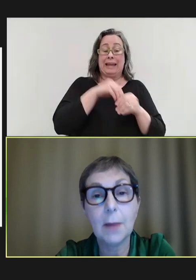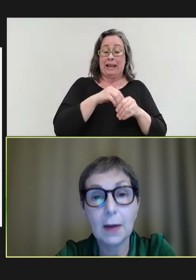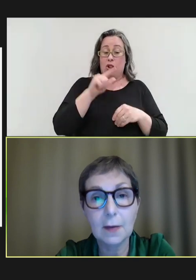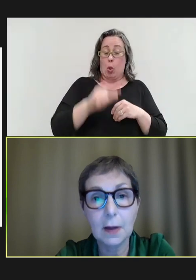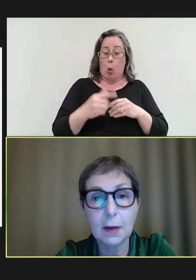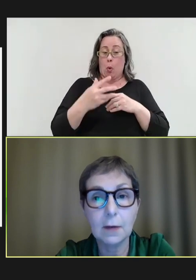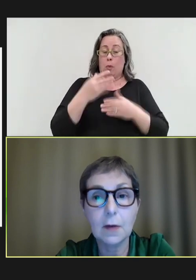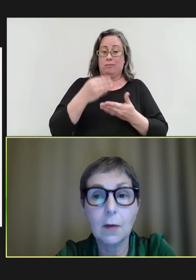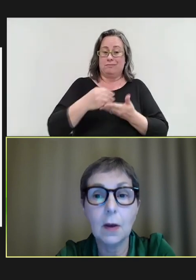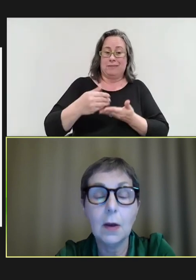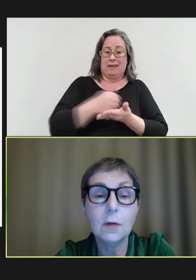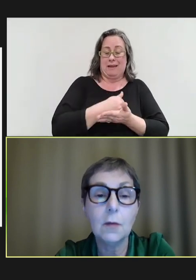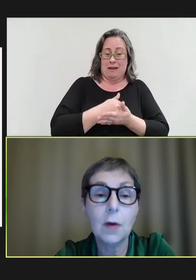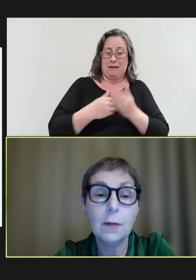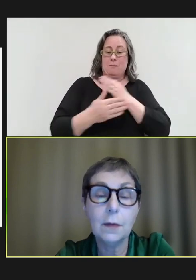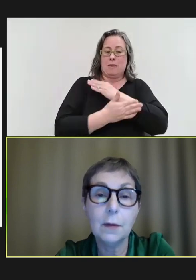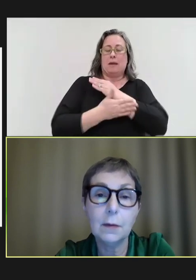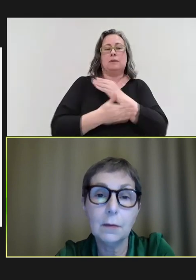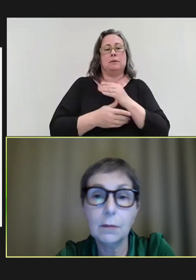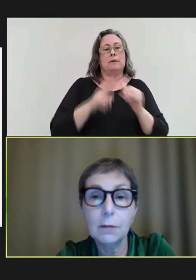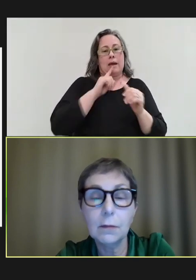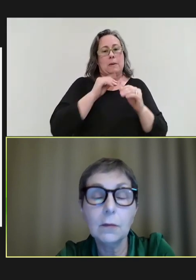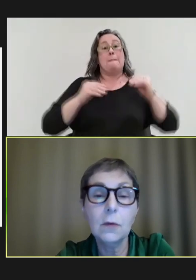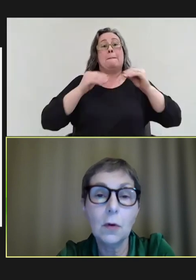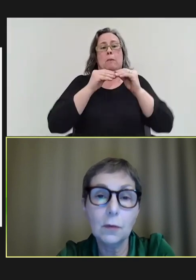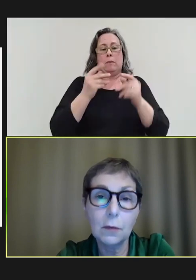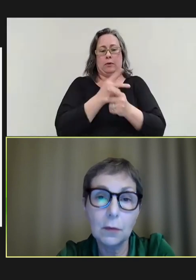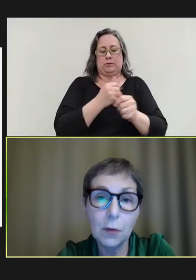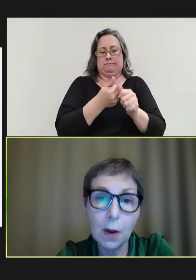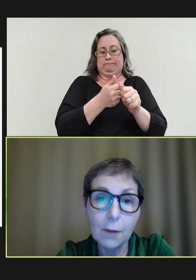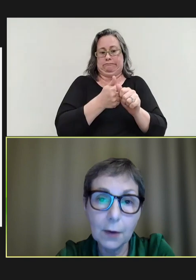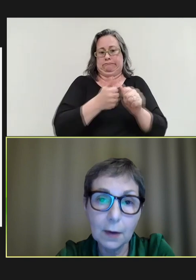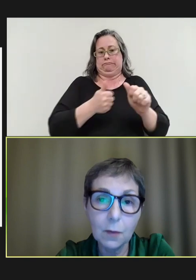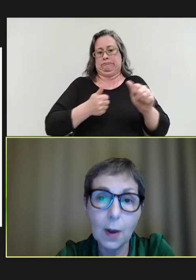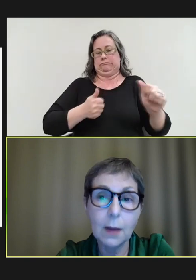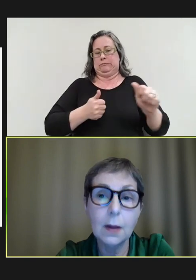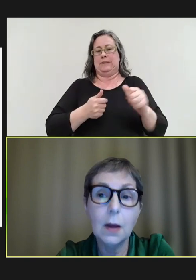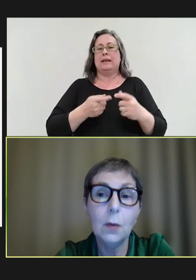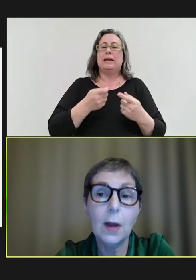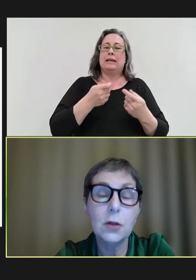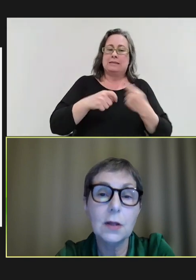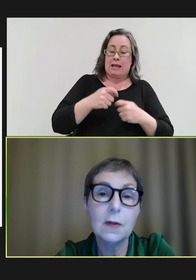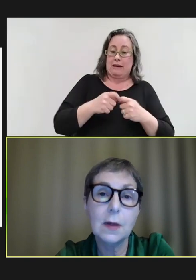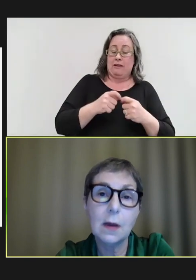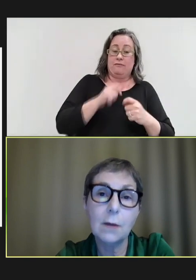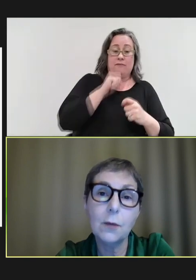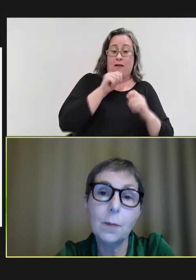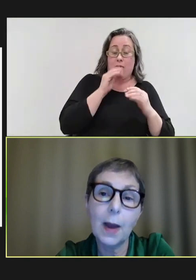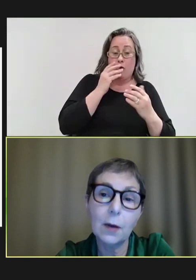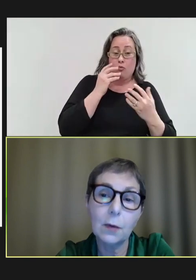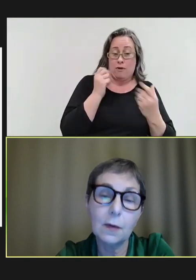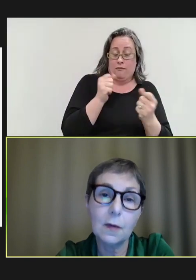backsliding. So, rather than not recovering as well, we actually see a fall backward. So,